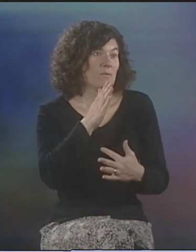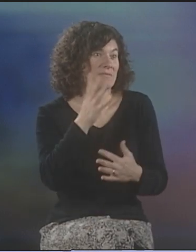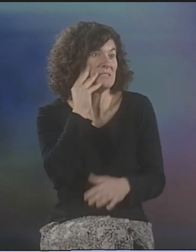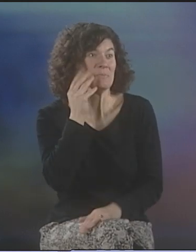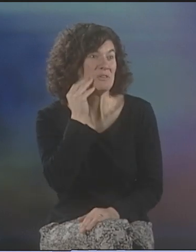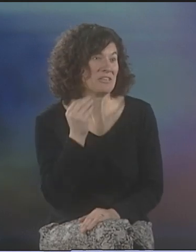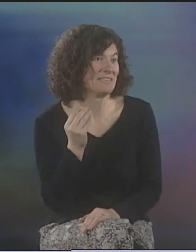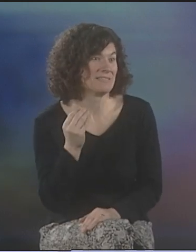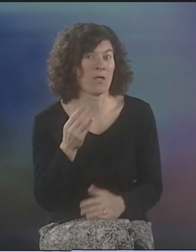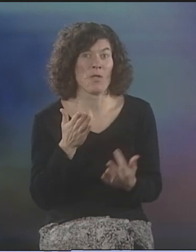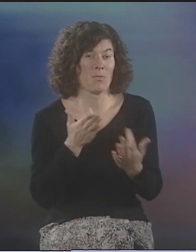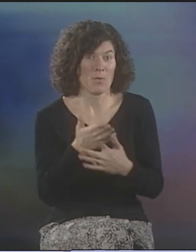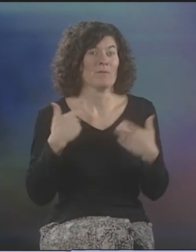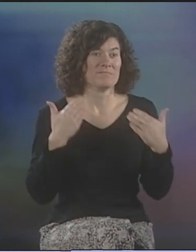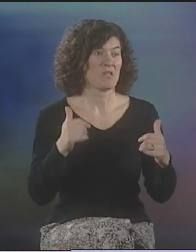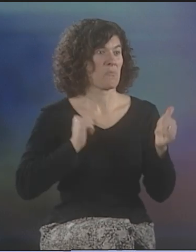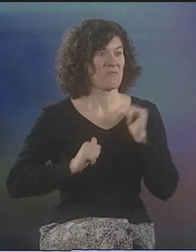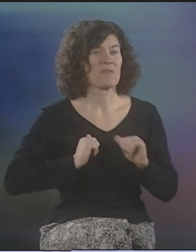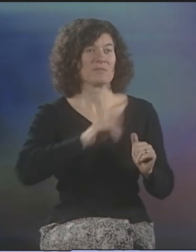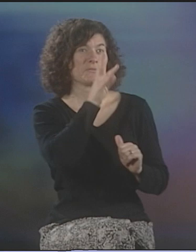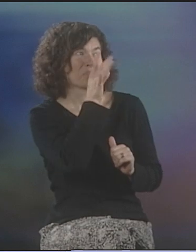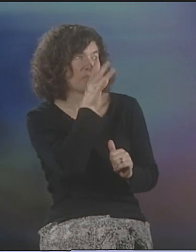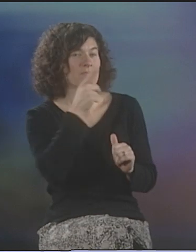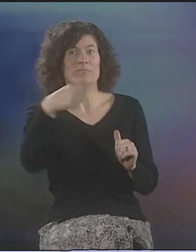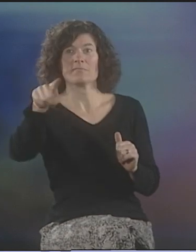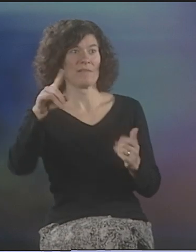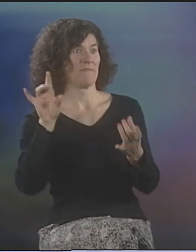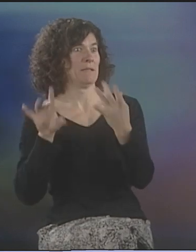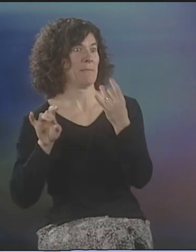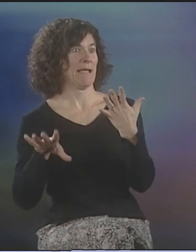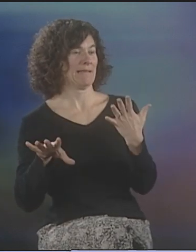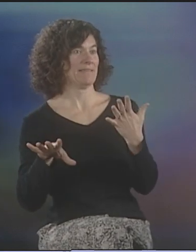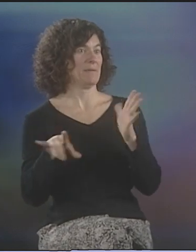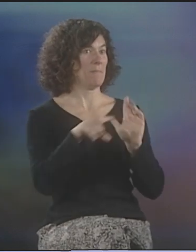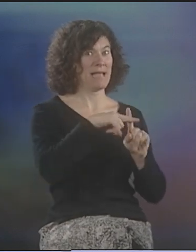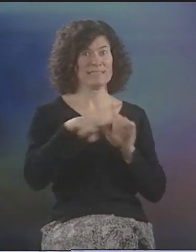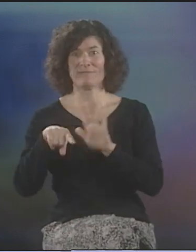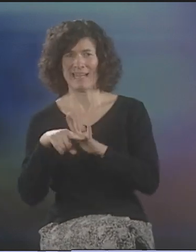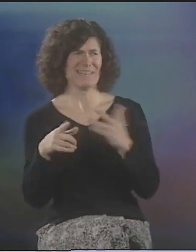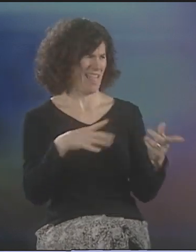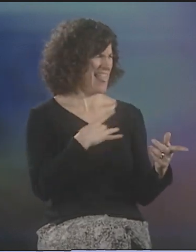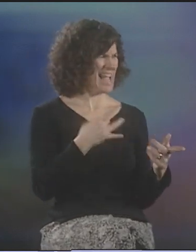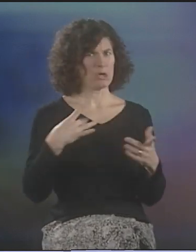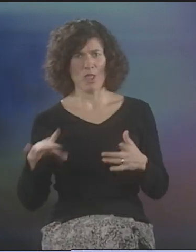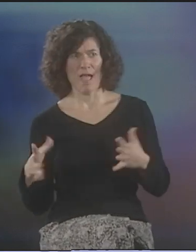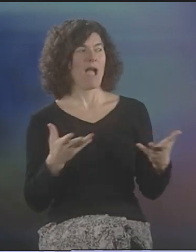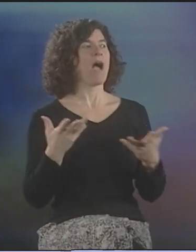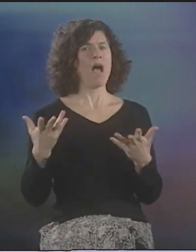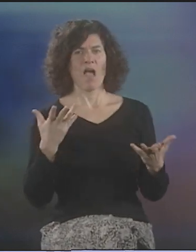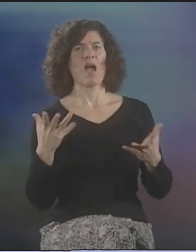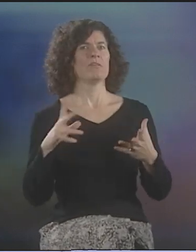WE DID IT THROUGH EXPERIENCE, REALLY. WE DID TRIAL AND ERROR. WE'D PERFORM. WE'D GATHER SOME FEEDBACK.